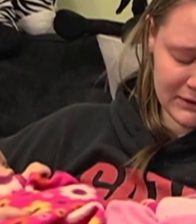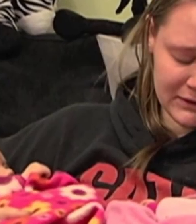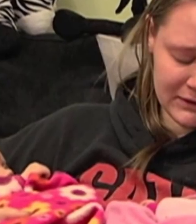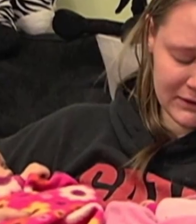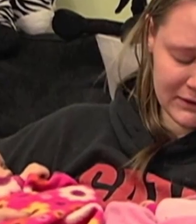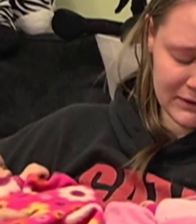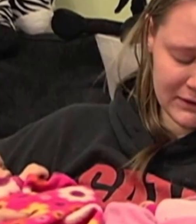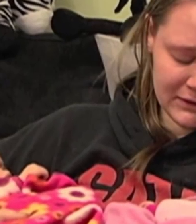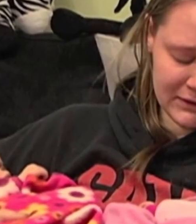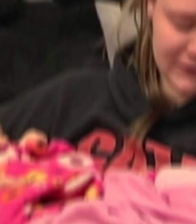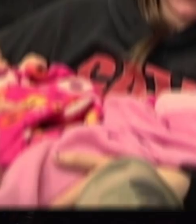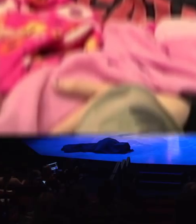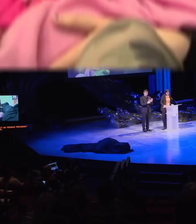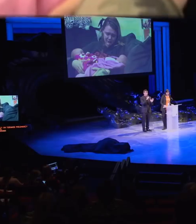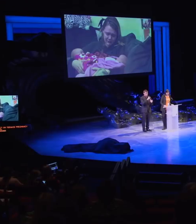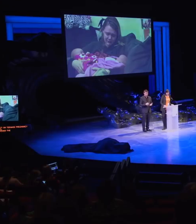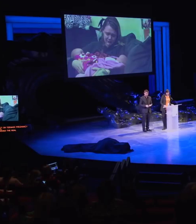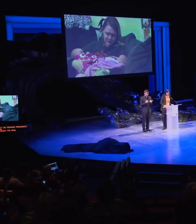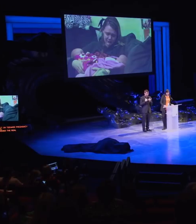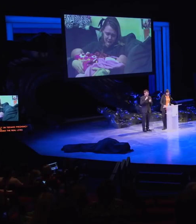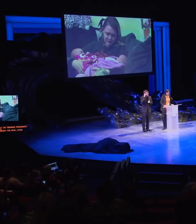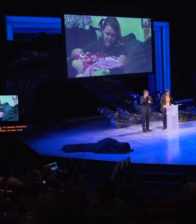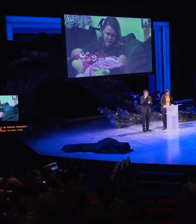It showed the real lives of teenage parents